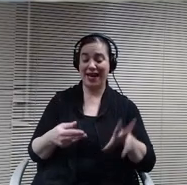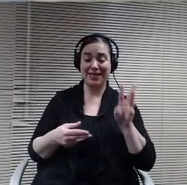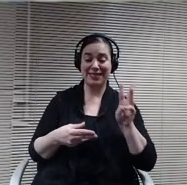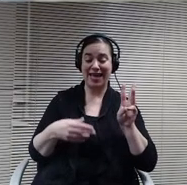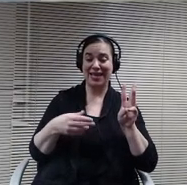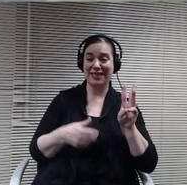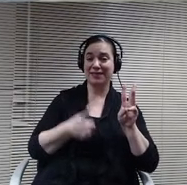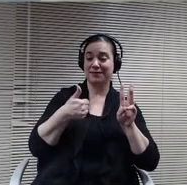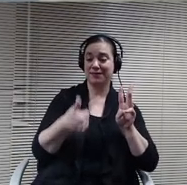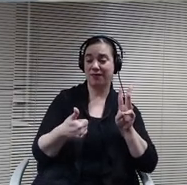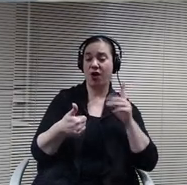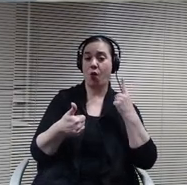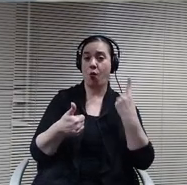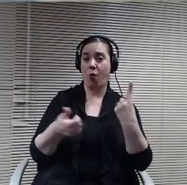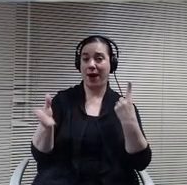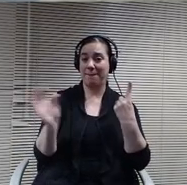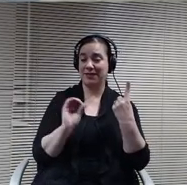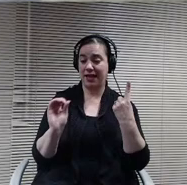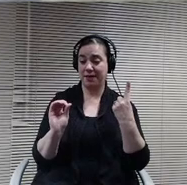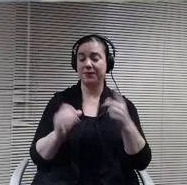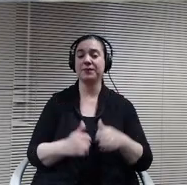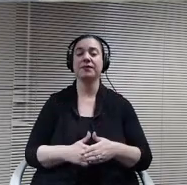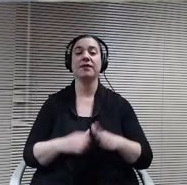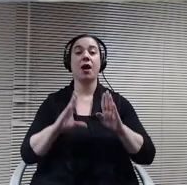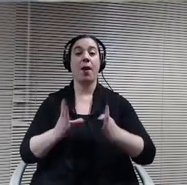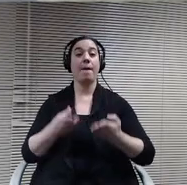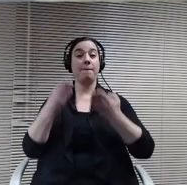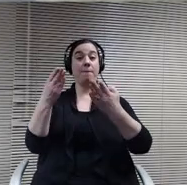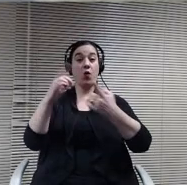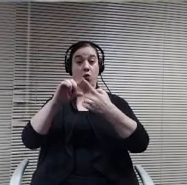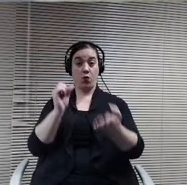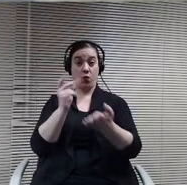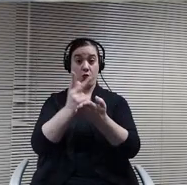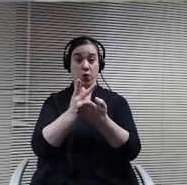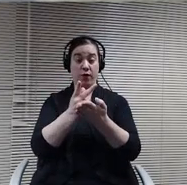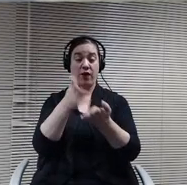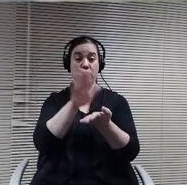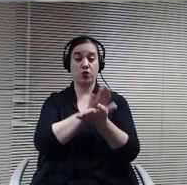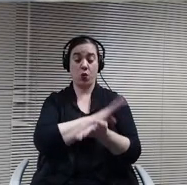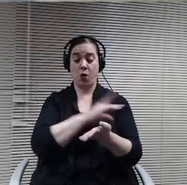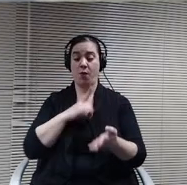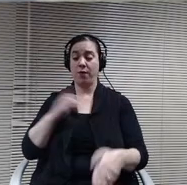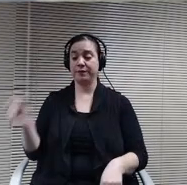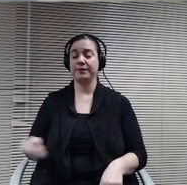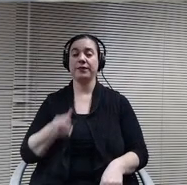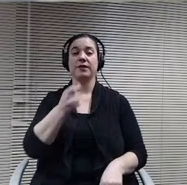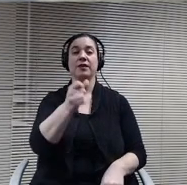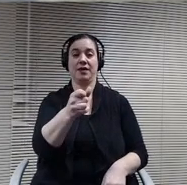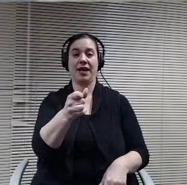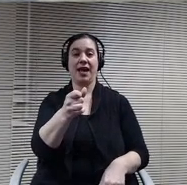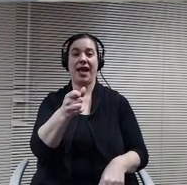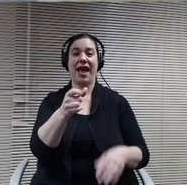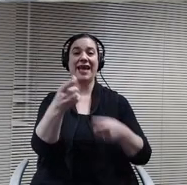Then I have a motion to approve that the school board appointed Executive Director of Finance and Operations, Paul Bourgeois